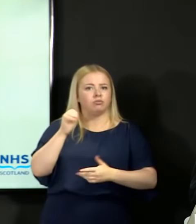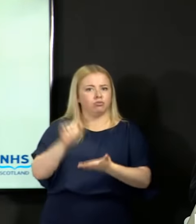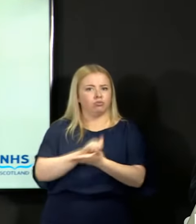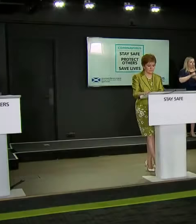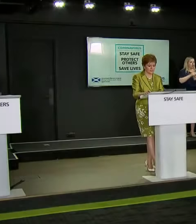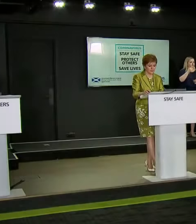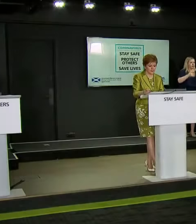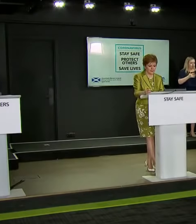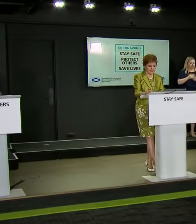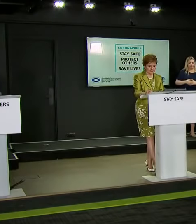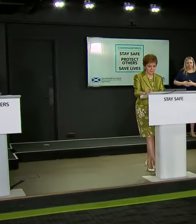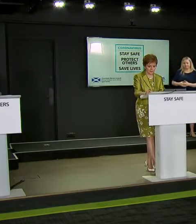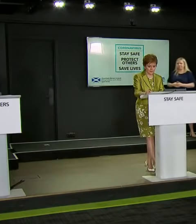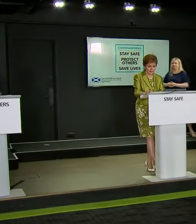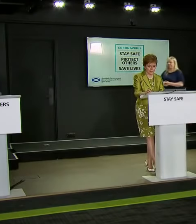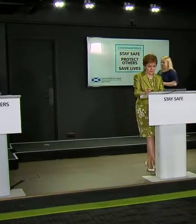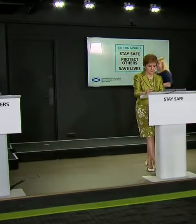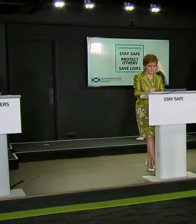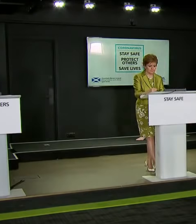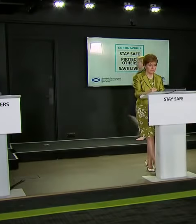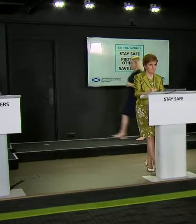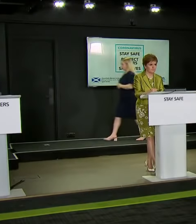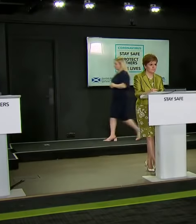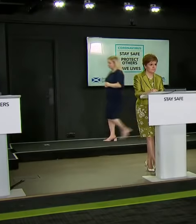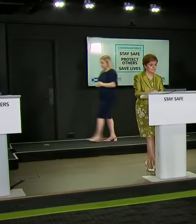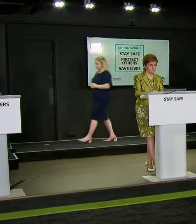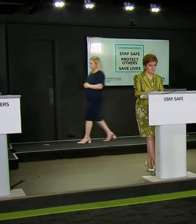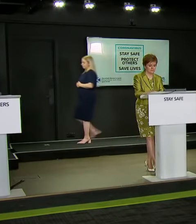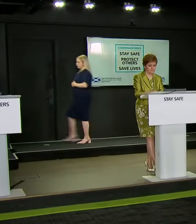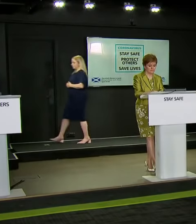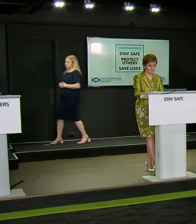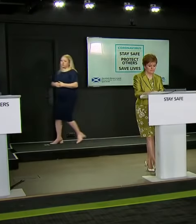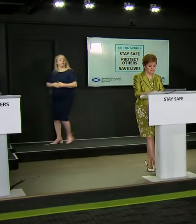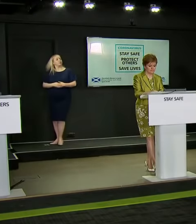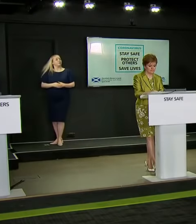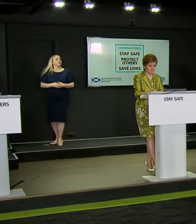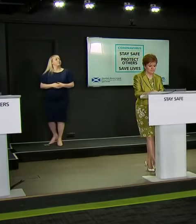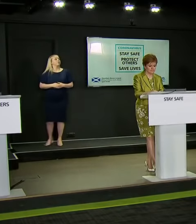Thank you, First Minister. Following on from Conor's question, part of the moderation process has involved taking into account the past performance of schools. Given that that is inevitably going to hit pupils from deprived backgrounds and schools hardest, how content are you with that methodology being used?